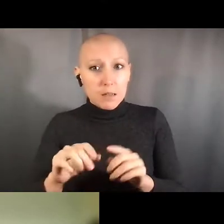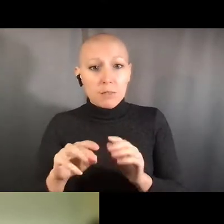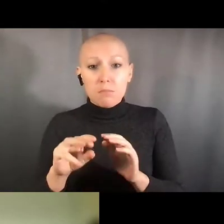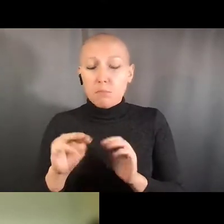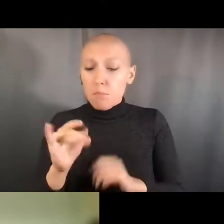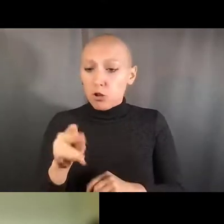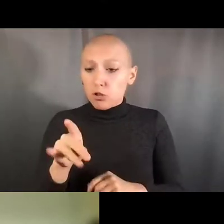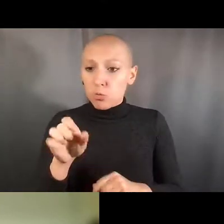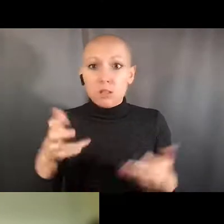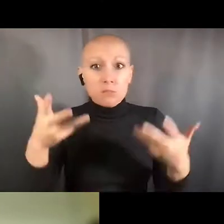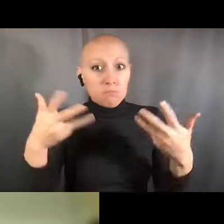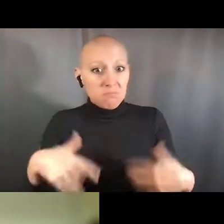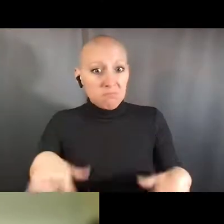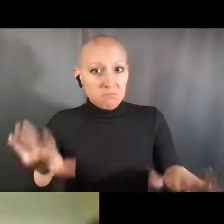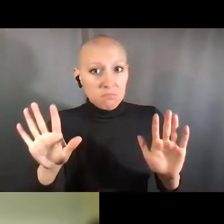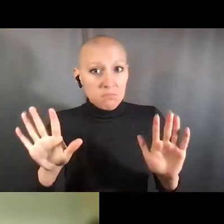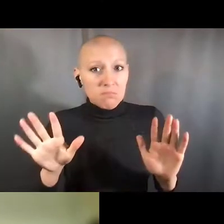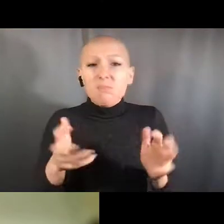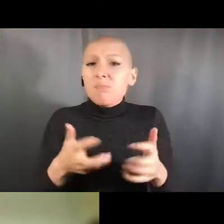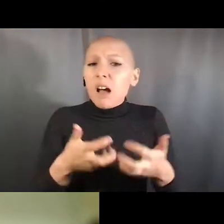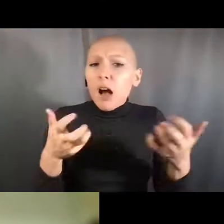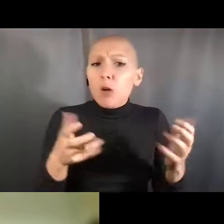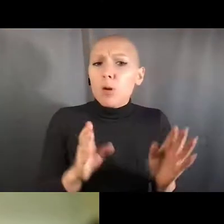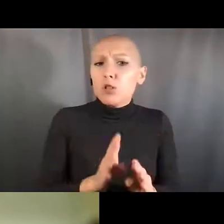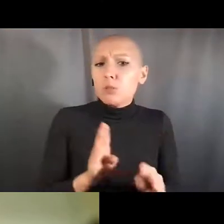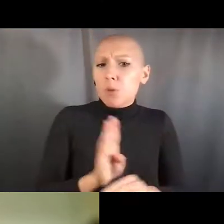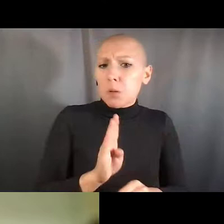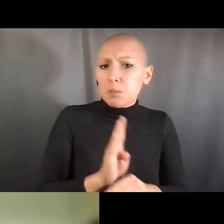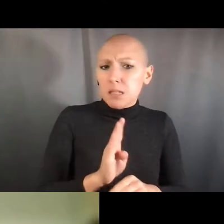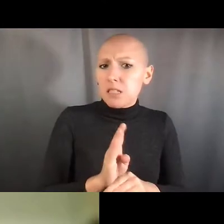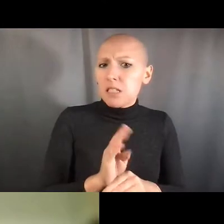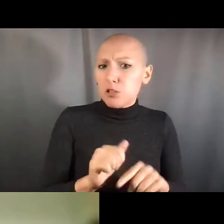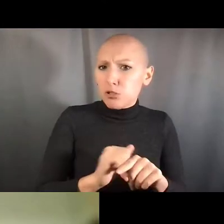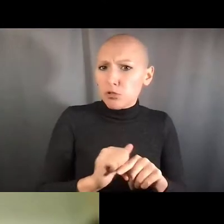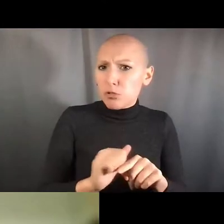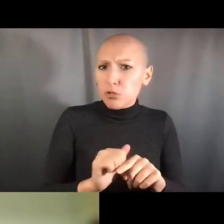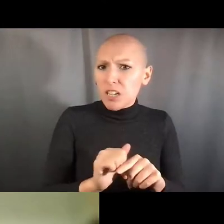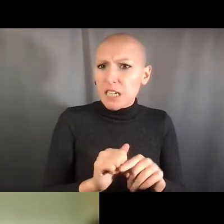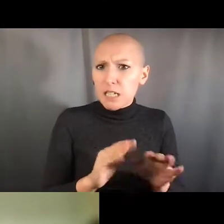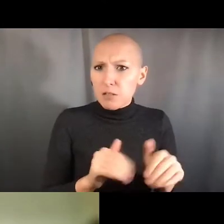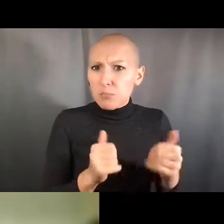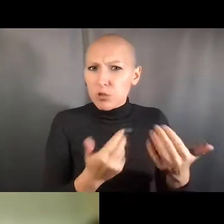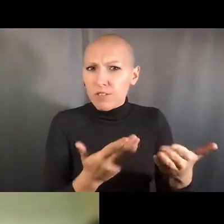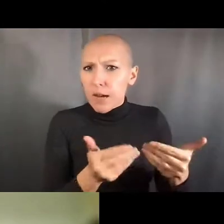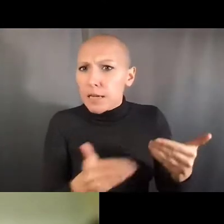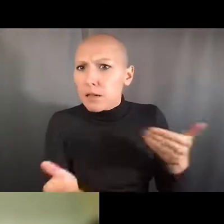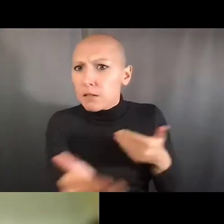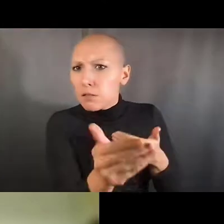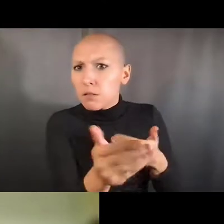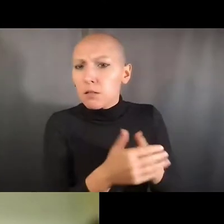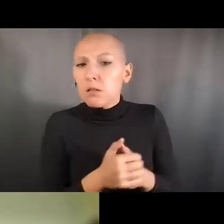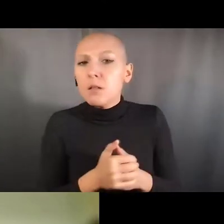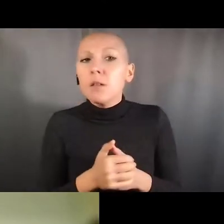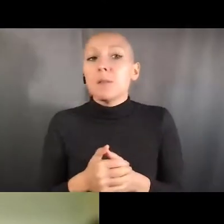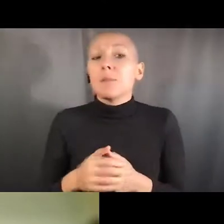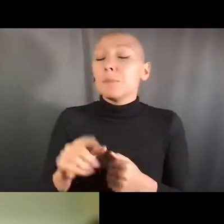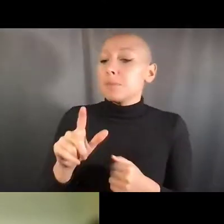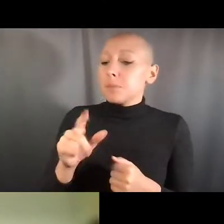going along with the experimental design about is that really true? Is it true that this is safe?